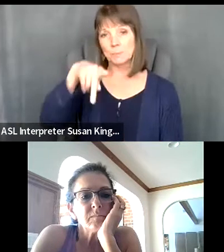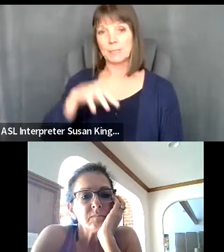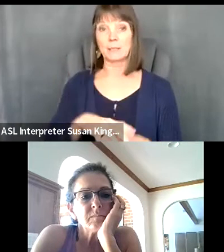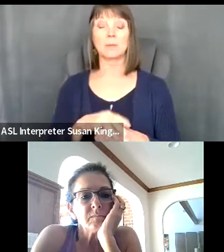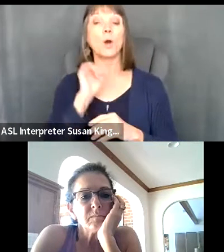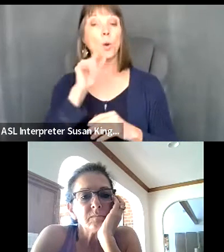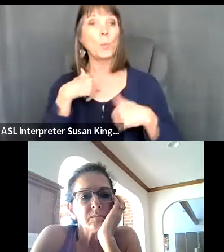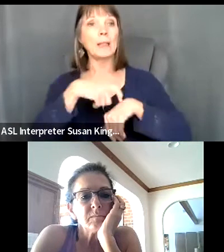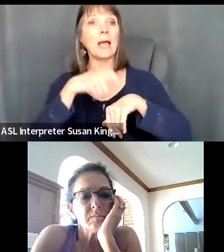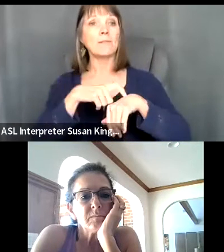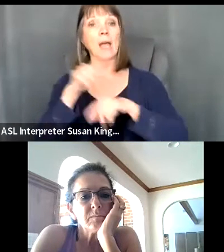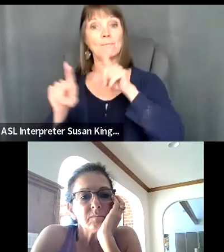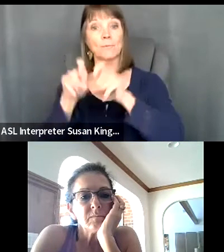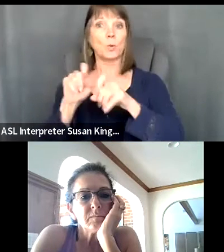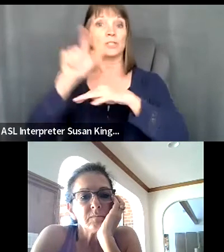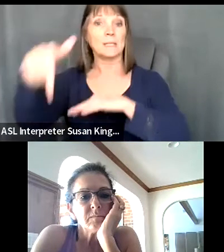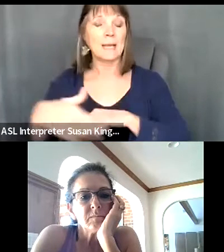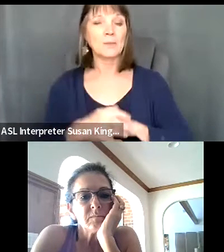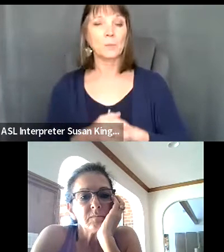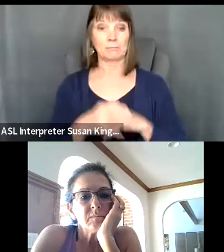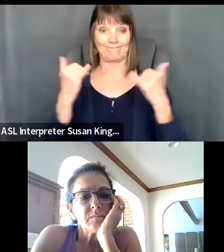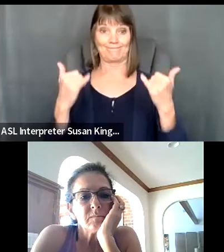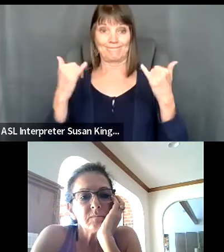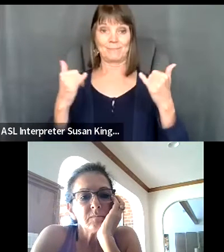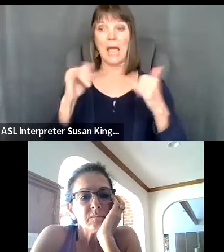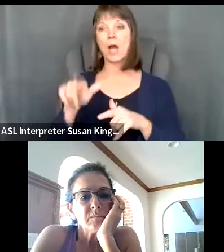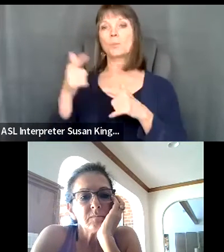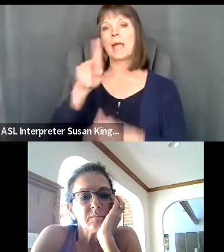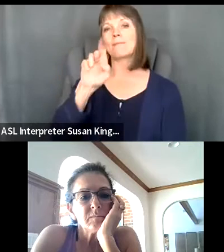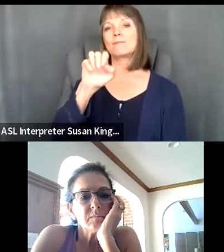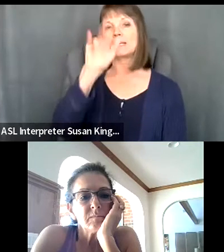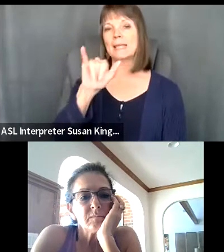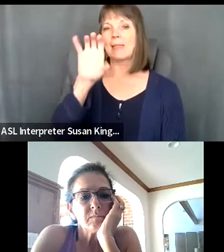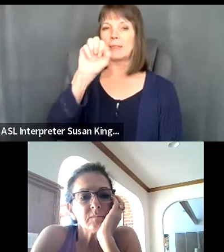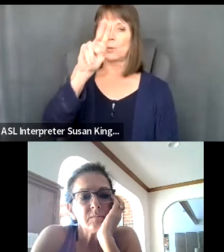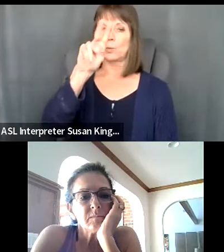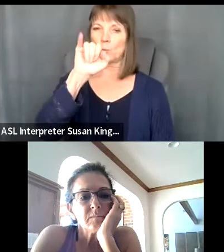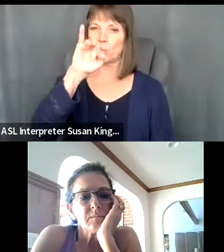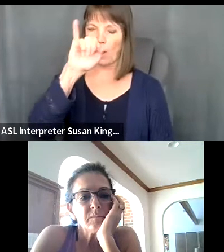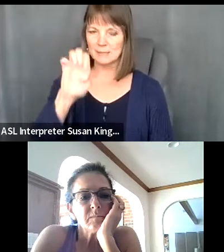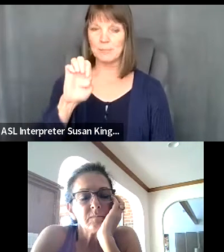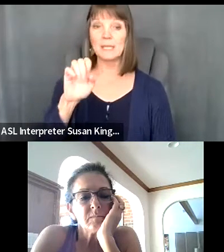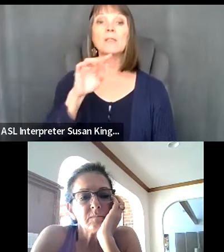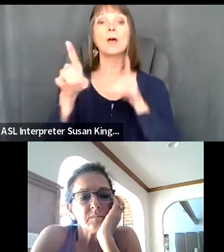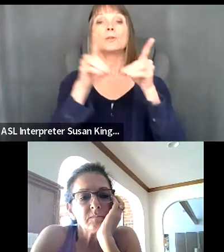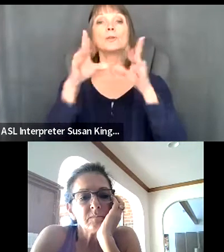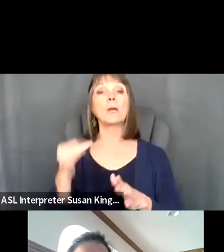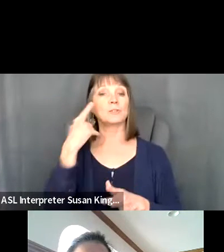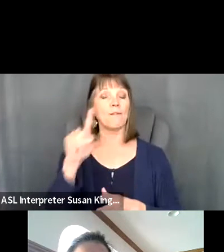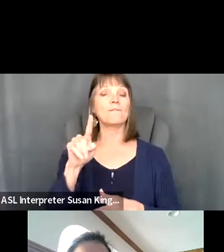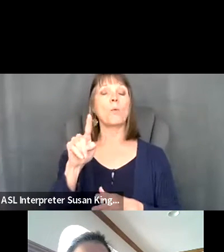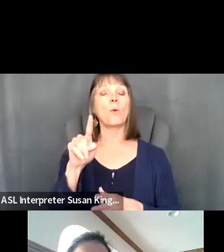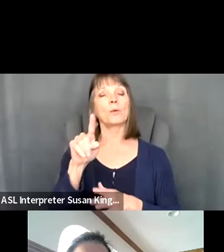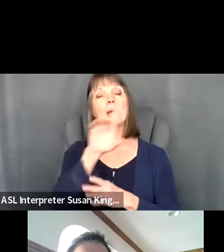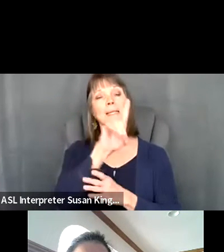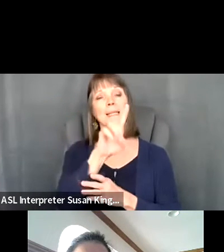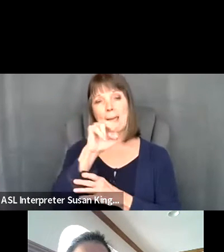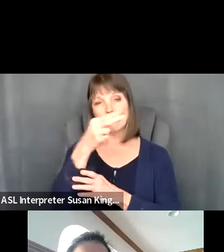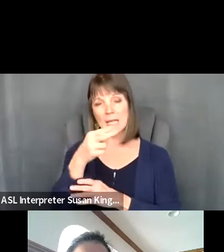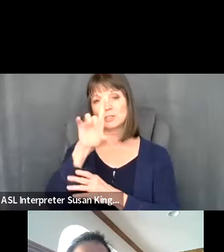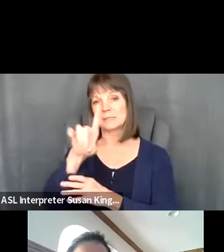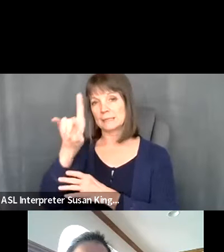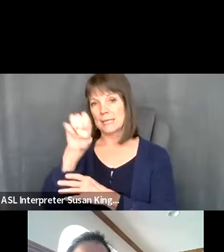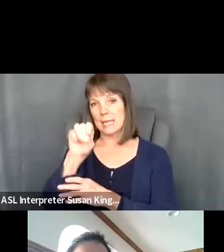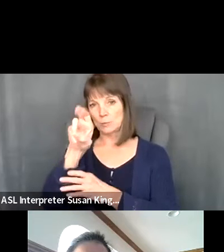Dina Reynolds: At this time I'd like to turn it over to Kelly Crosby, Director for the division of Mental Health Developmental Disabilities and Substance Use services.